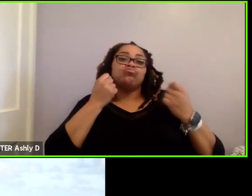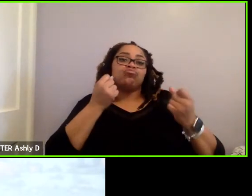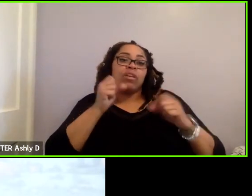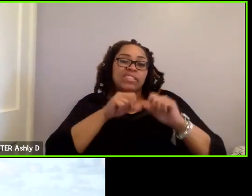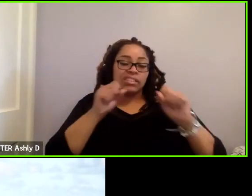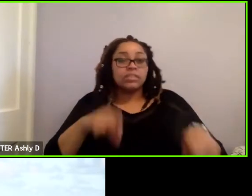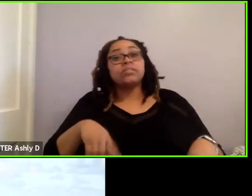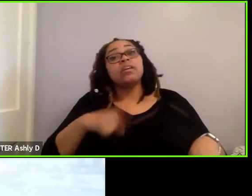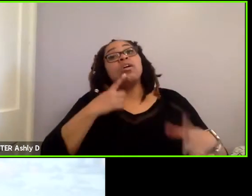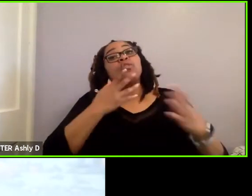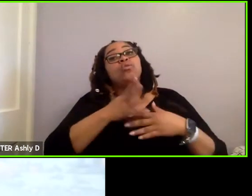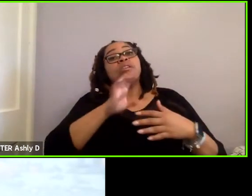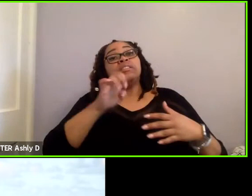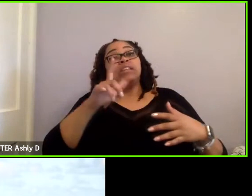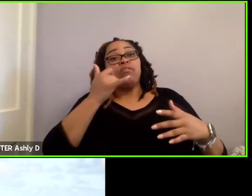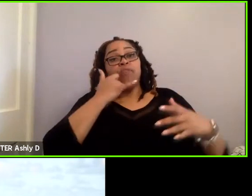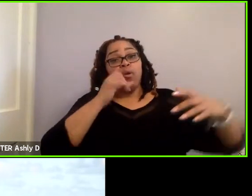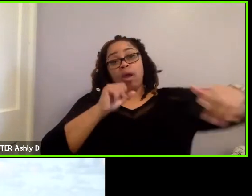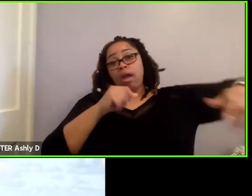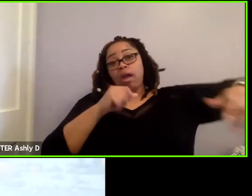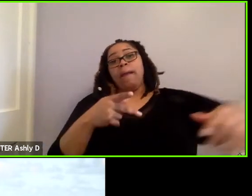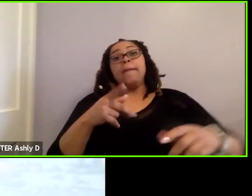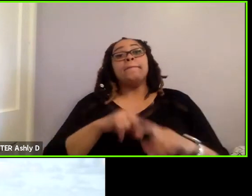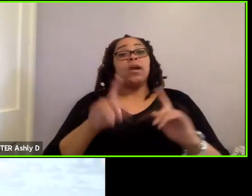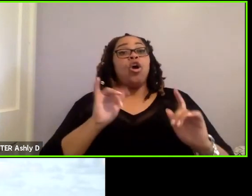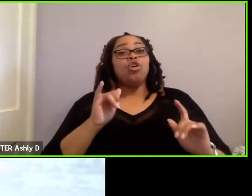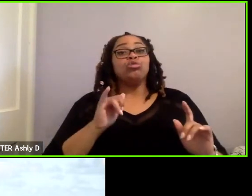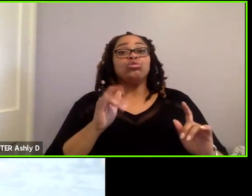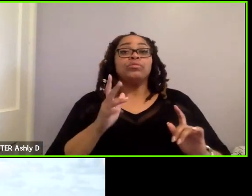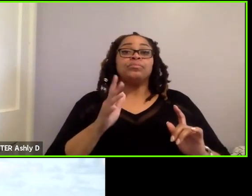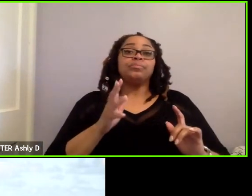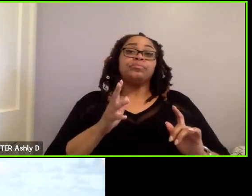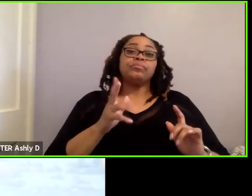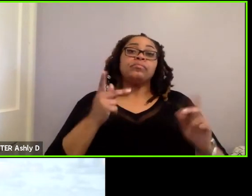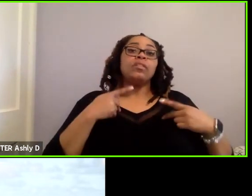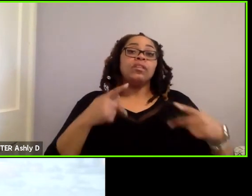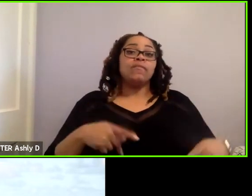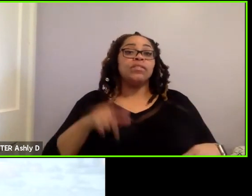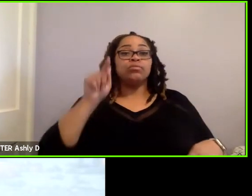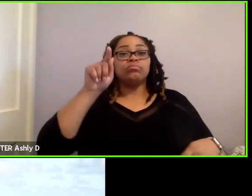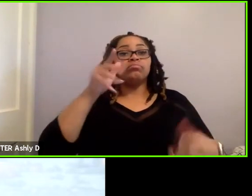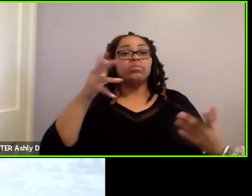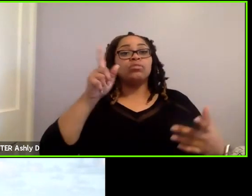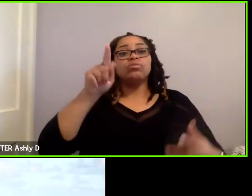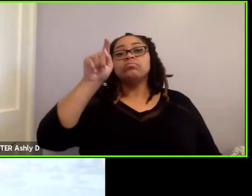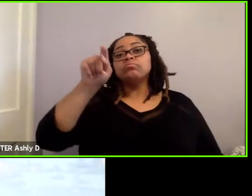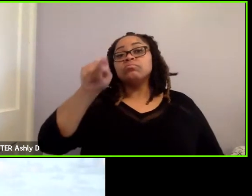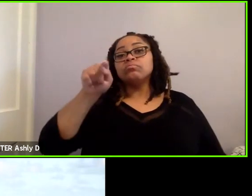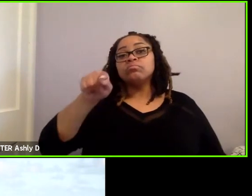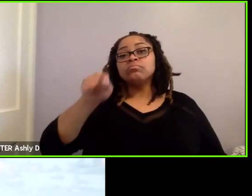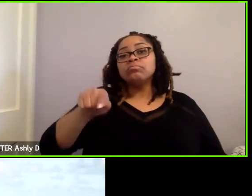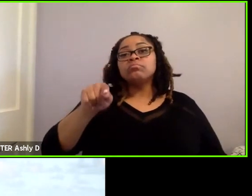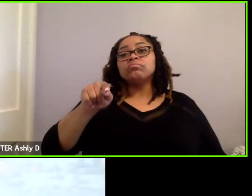One is through the cell phone app. But there are also physical buttons on each of the components